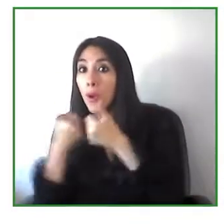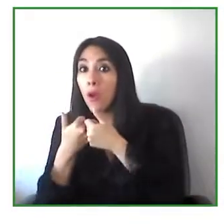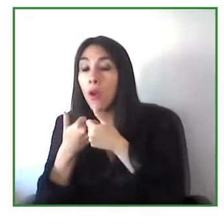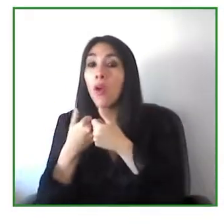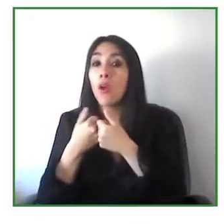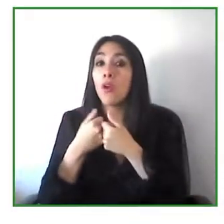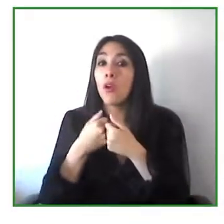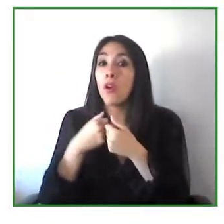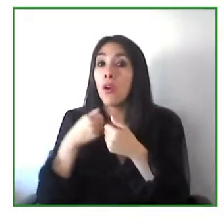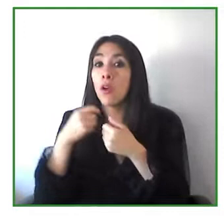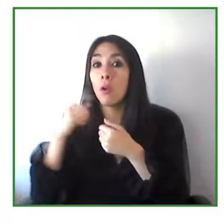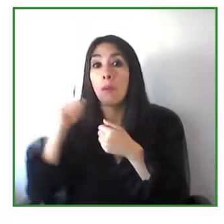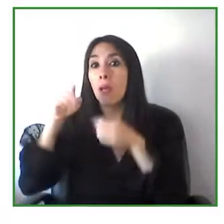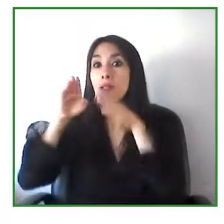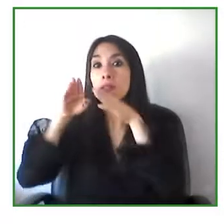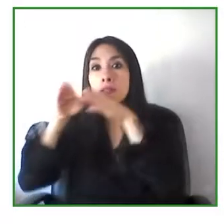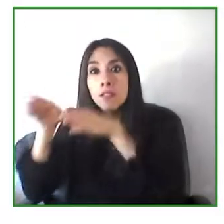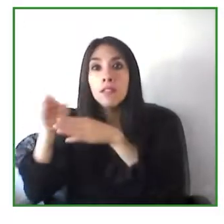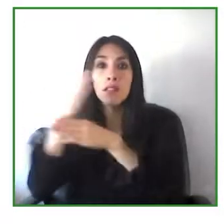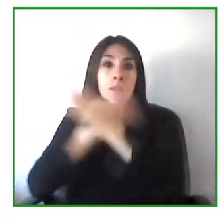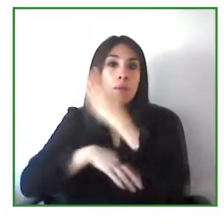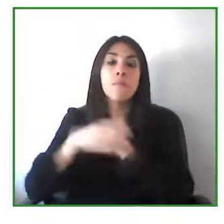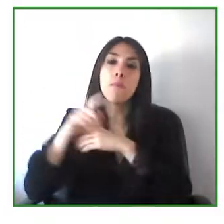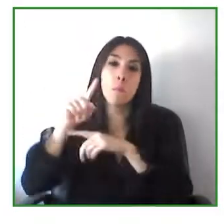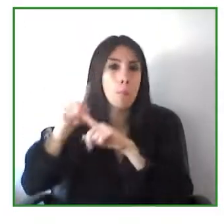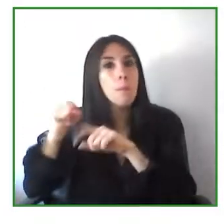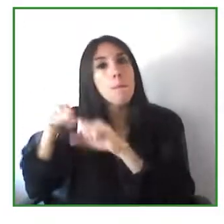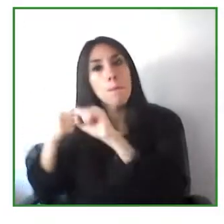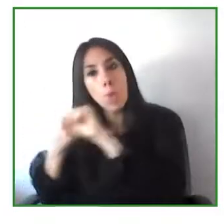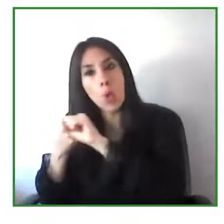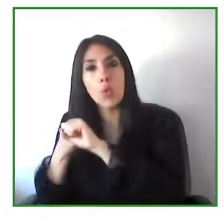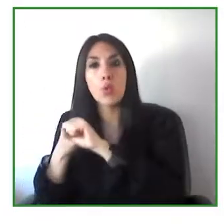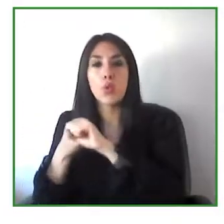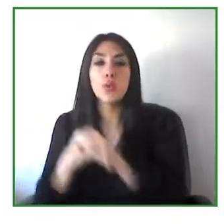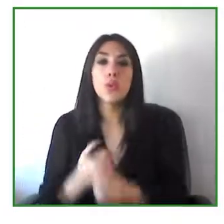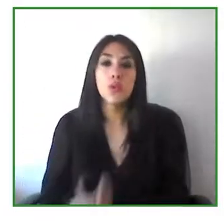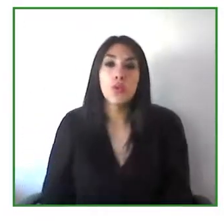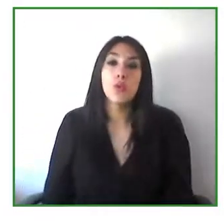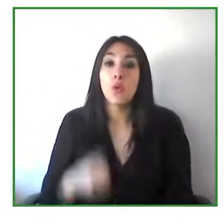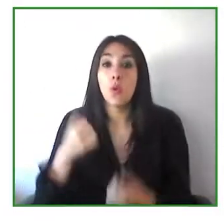participating in those programs, I think we right now have about 5,000 active